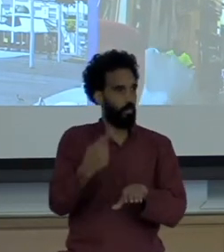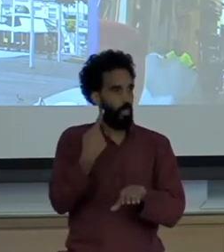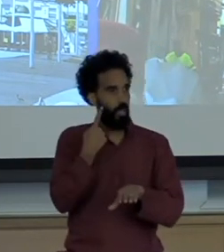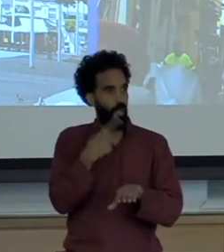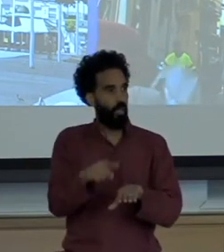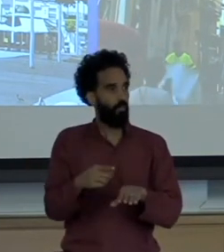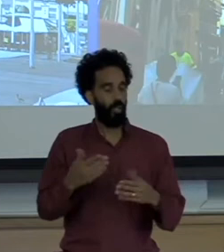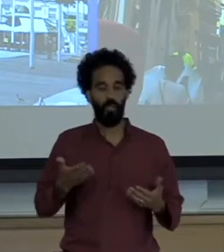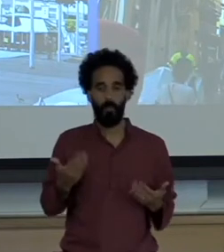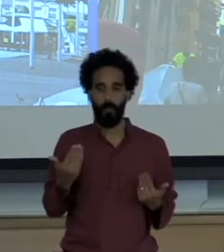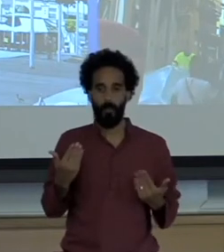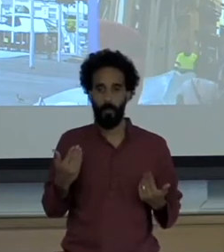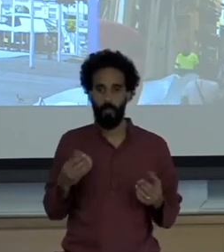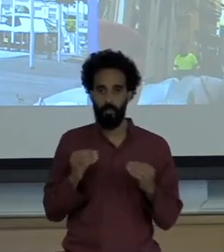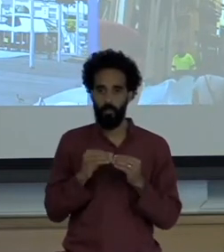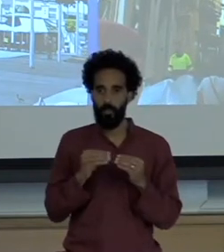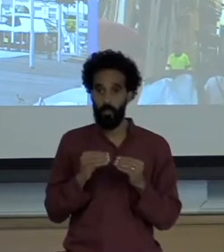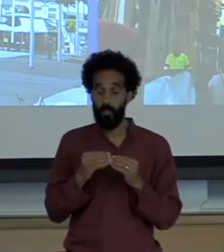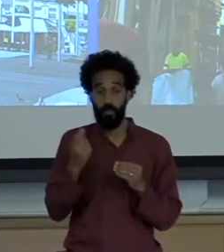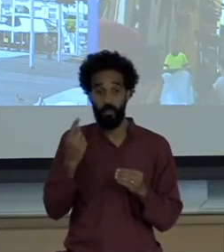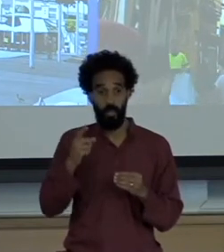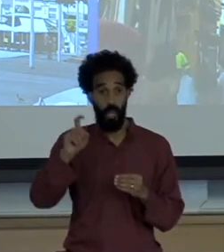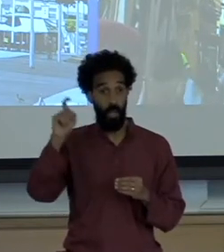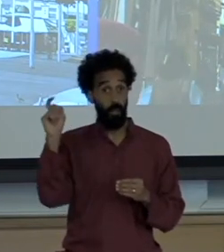you are very well hydrated, walk slowly and